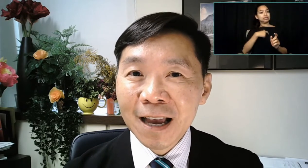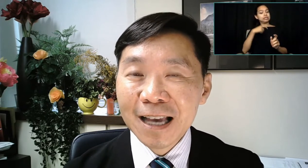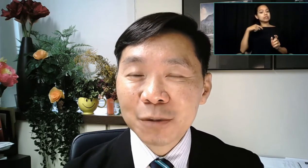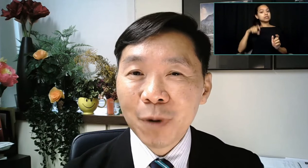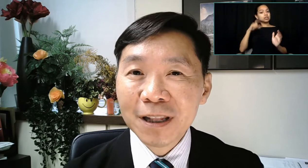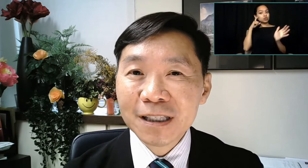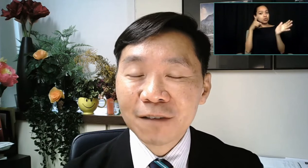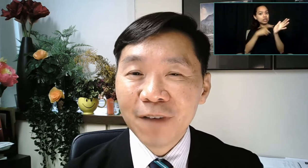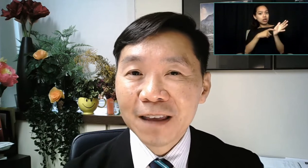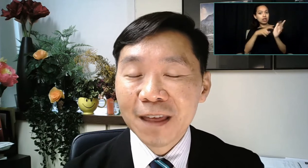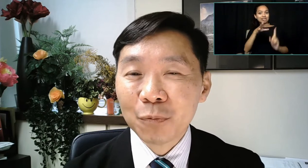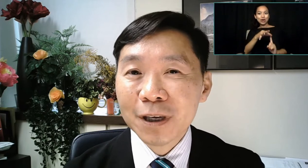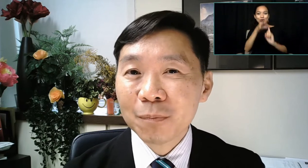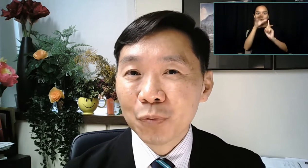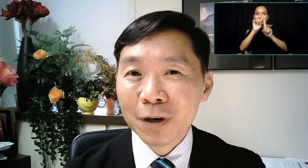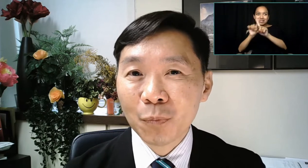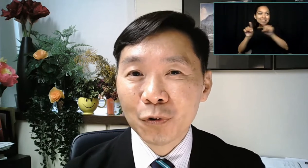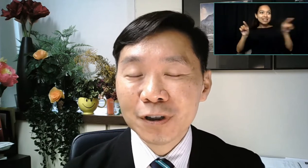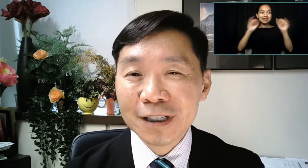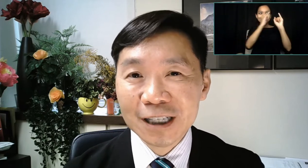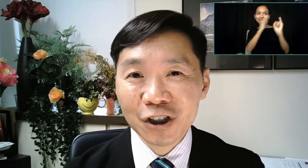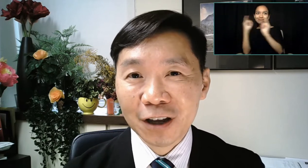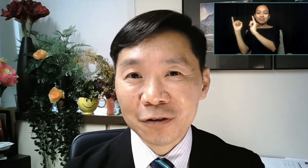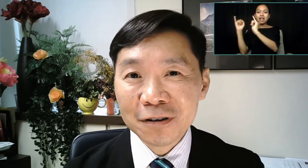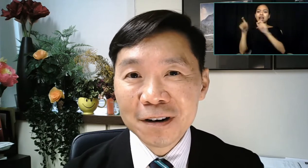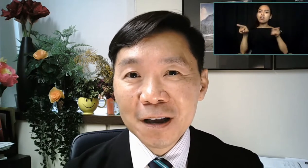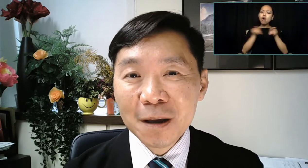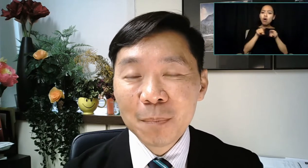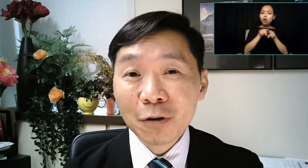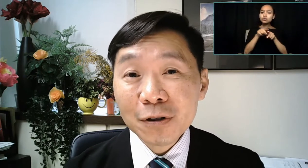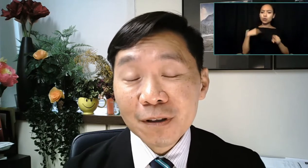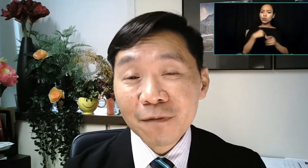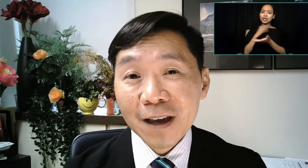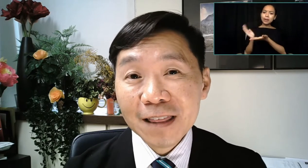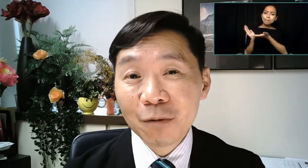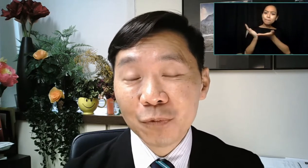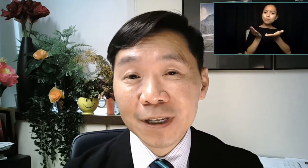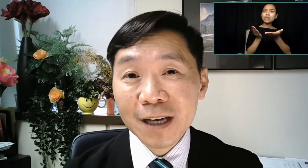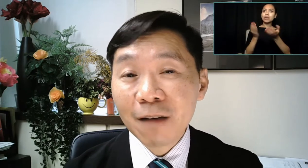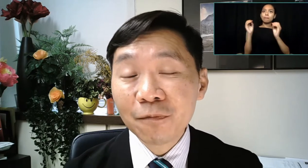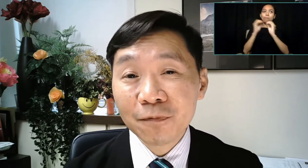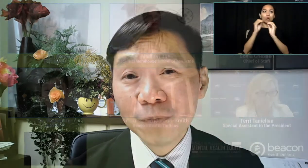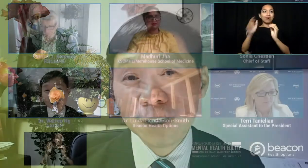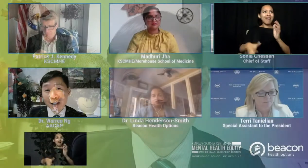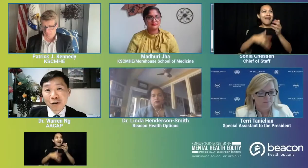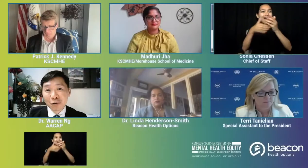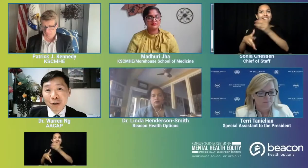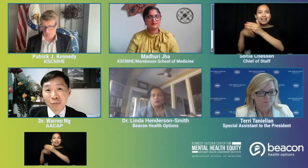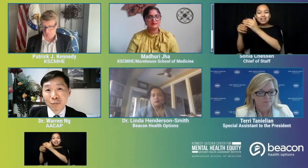as well as the fact that we can bring more to each other but also the fact that we come to this journey